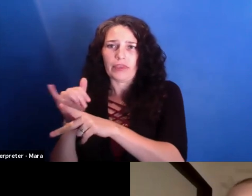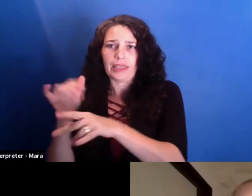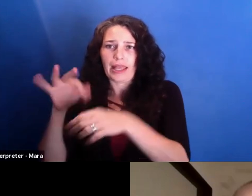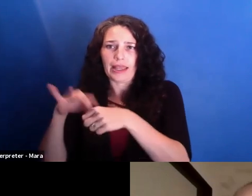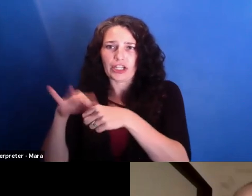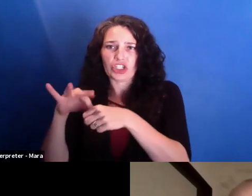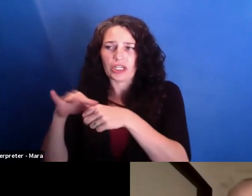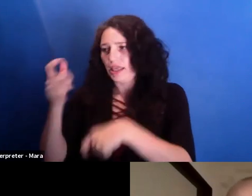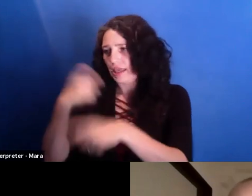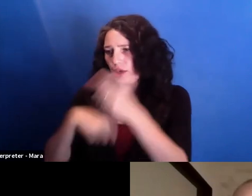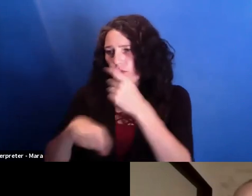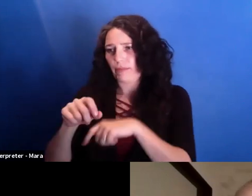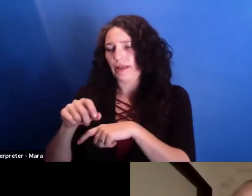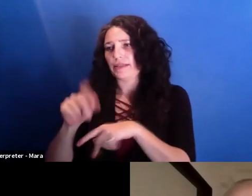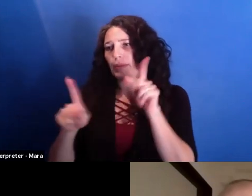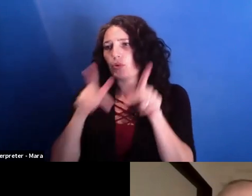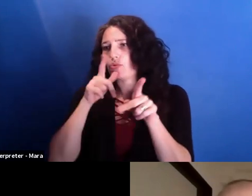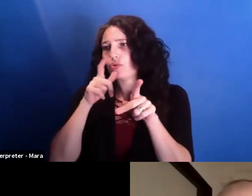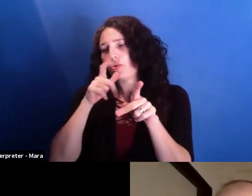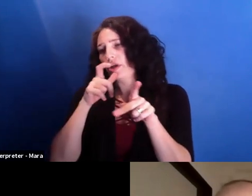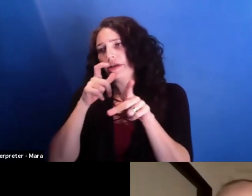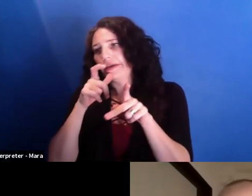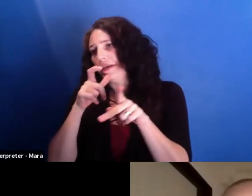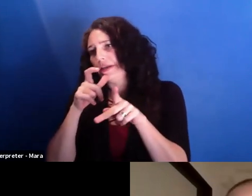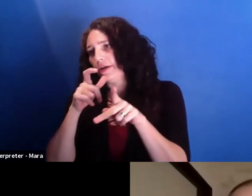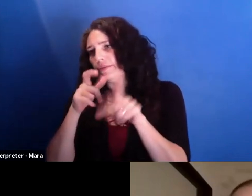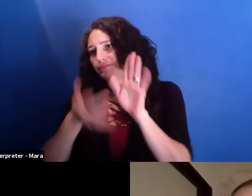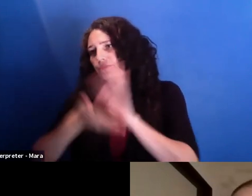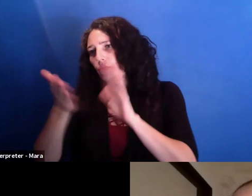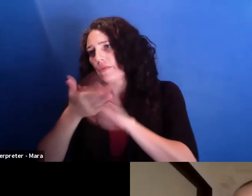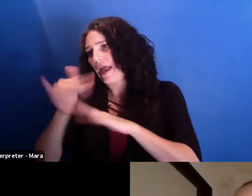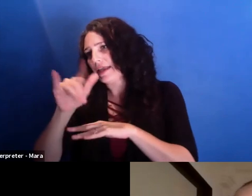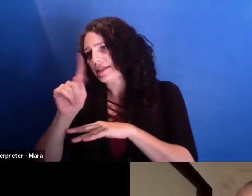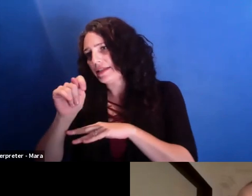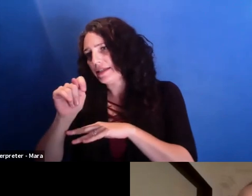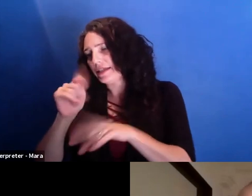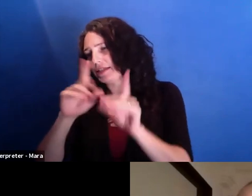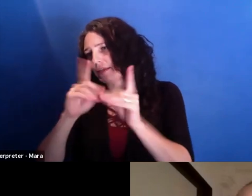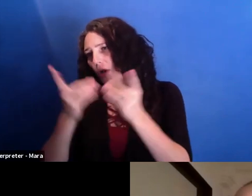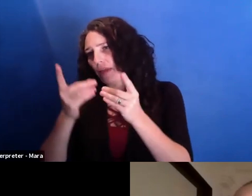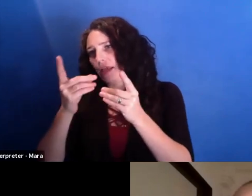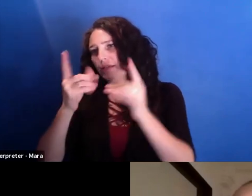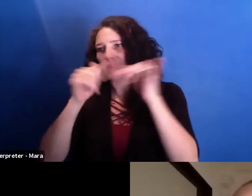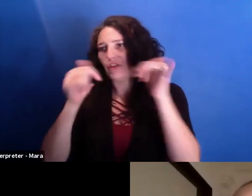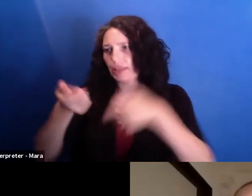They replaced the peop-- so they really bring in all their people. And it's a very good plan they follow.